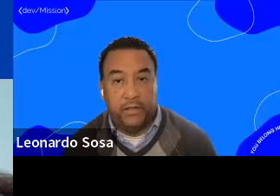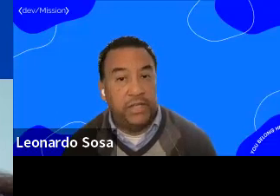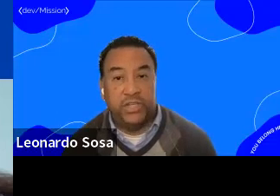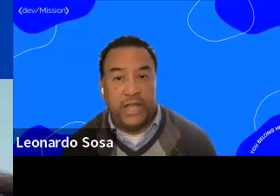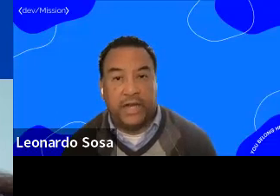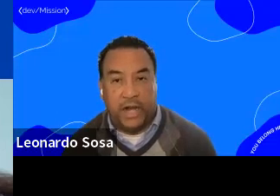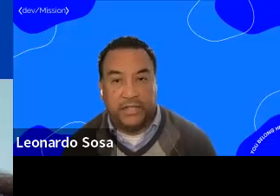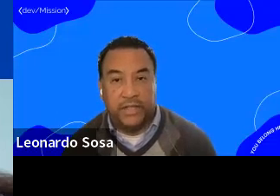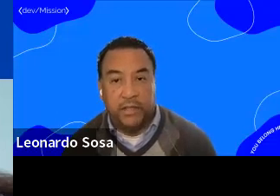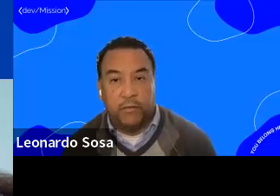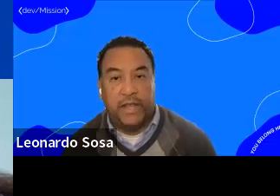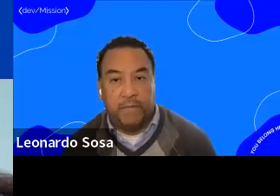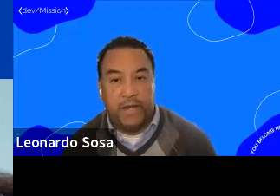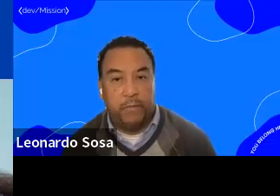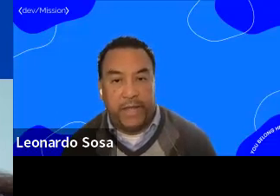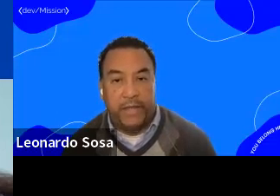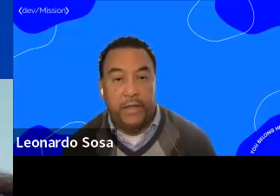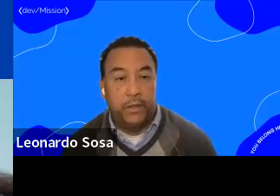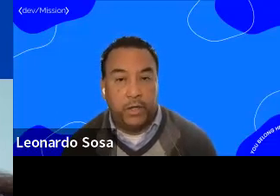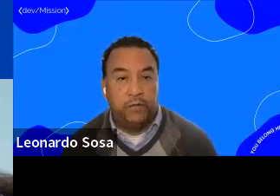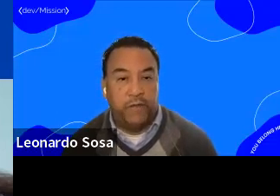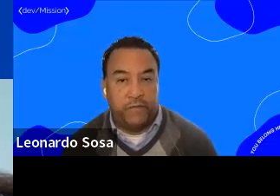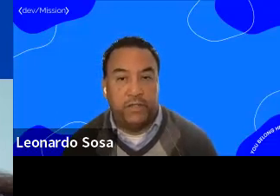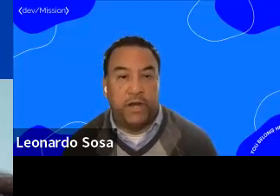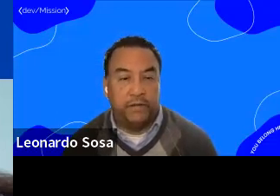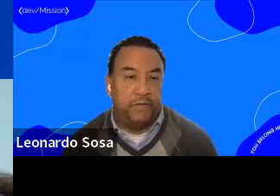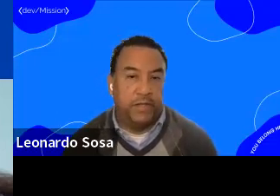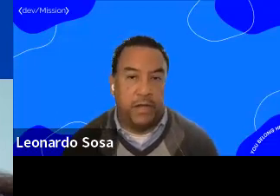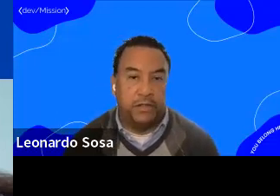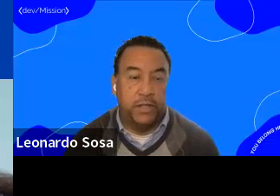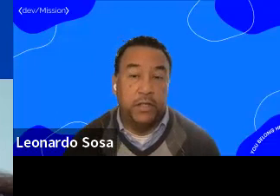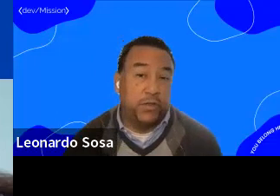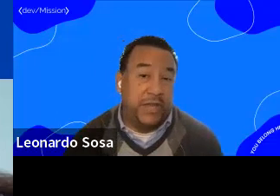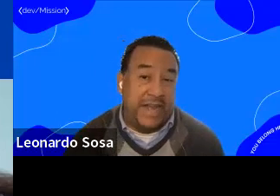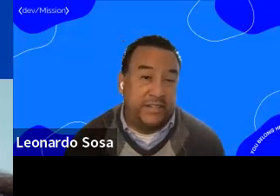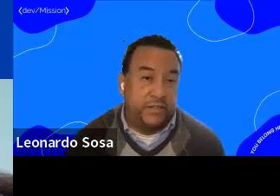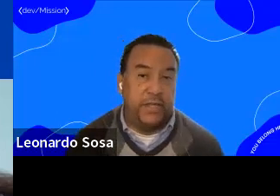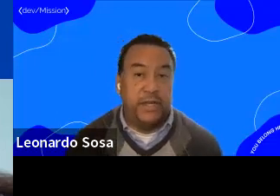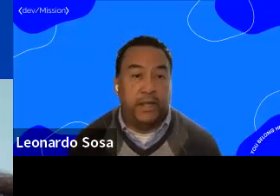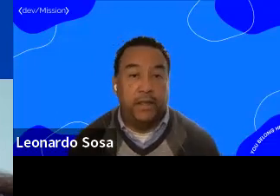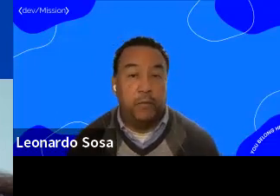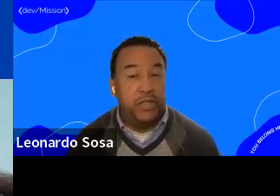It should not cost for anybody to pay $30 to $50 to $150 to get access to the internet.